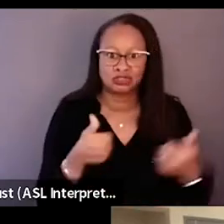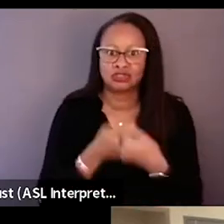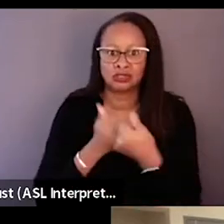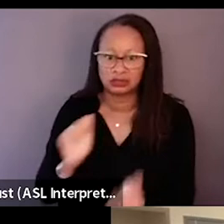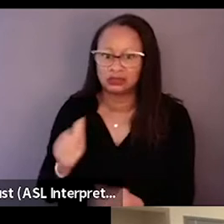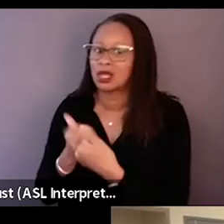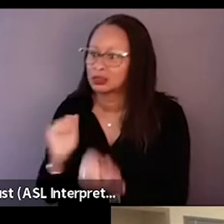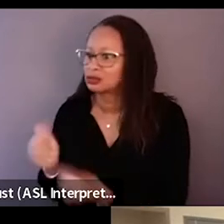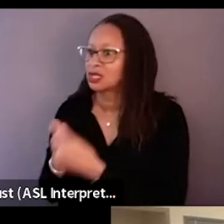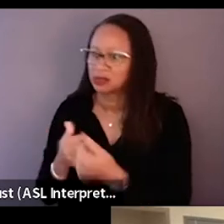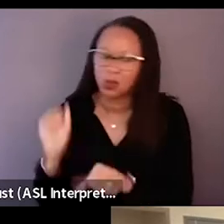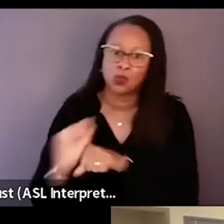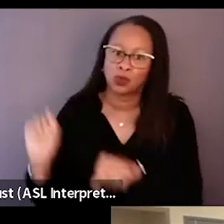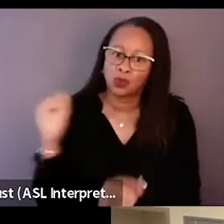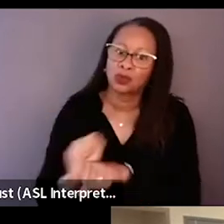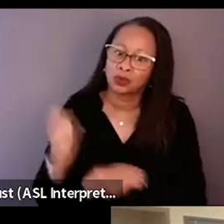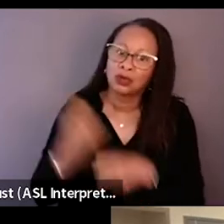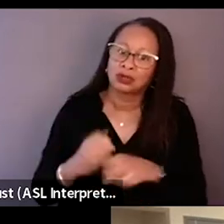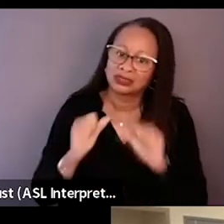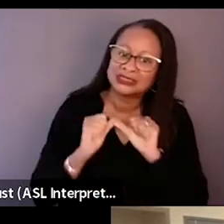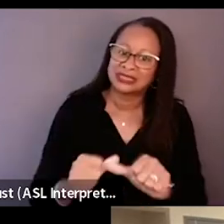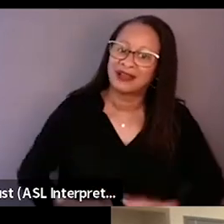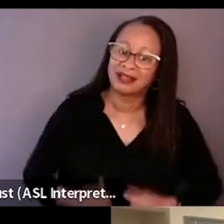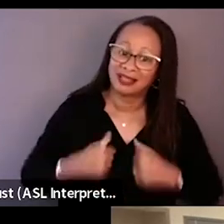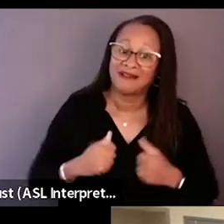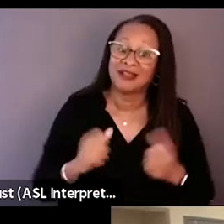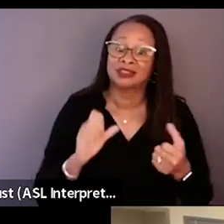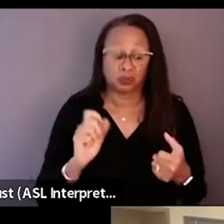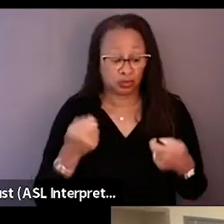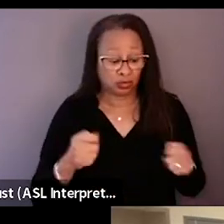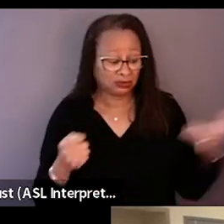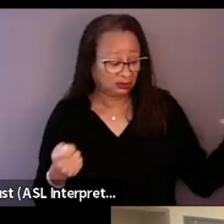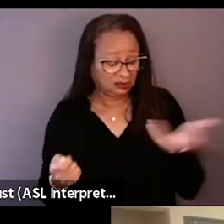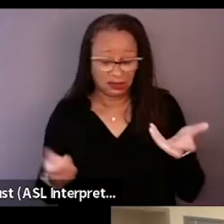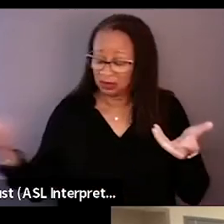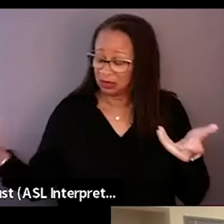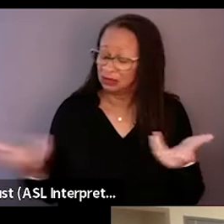And that's really where marrying those two things really came together and resulted